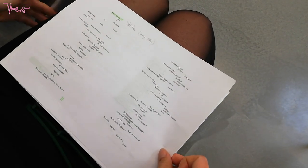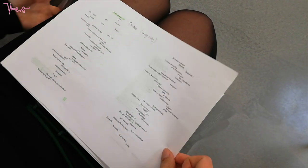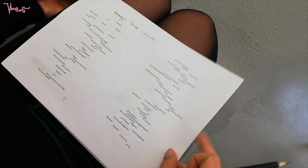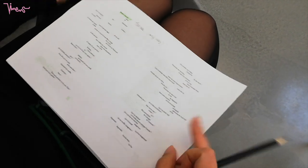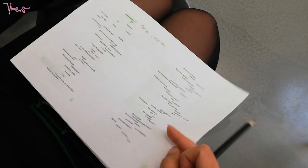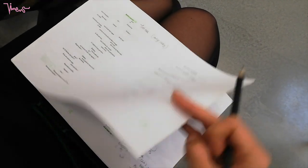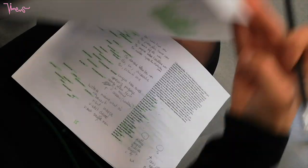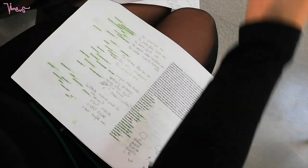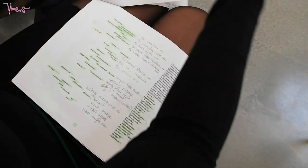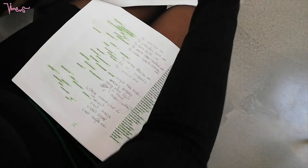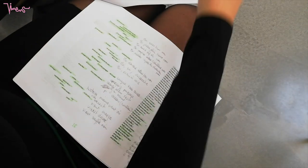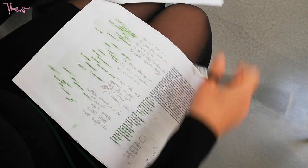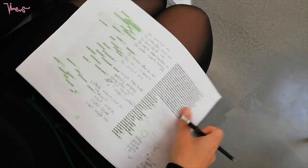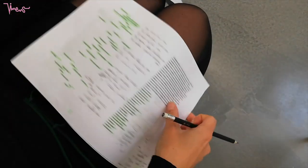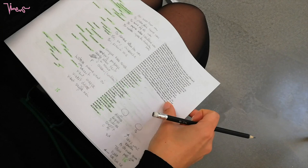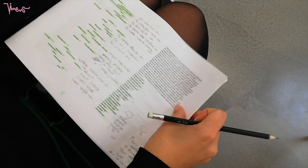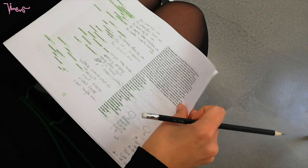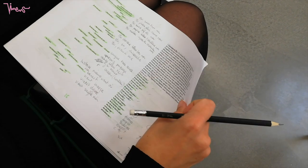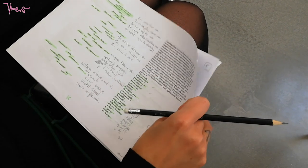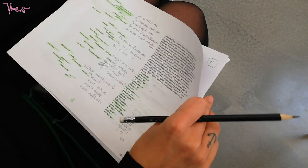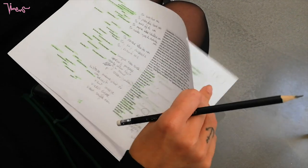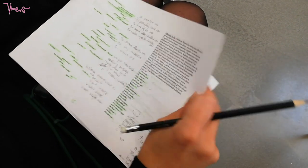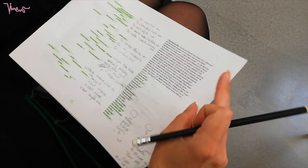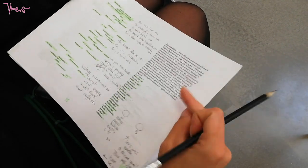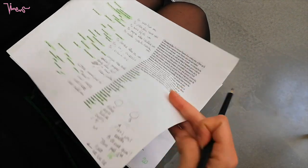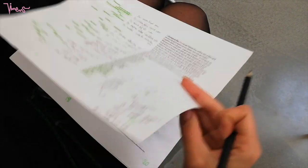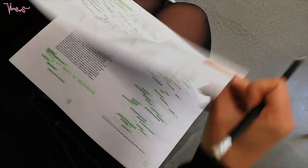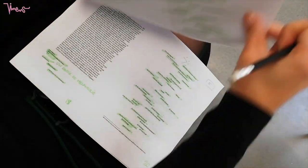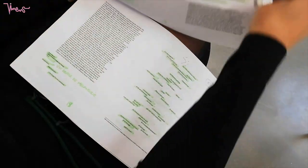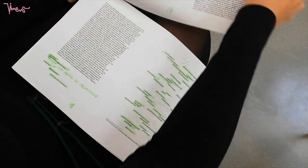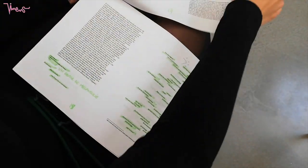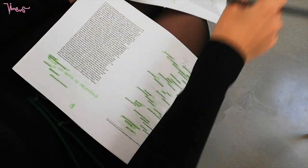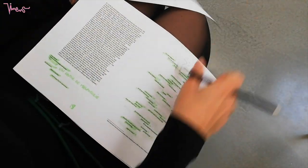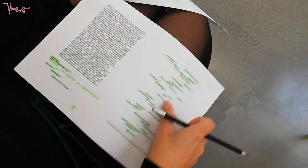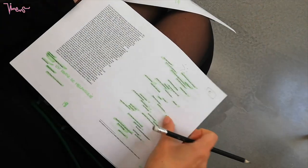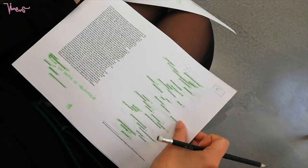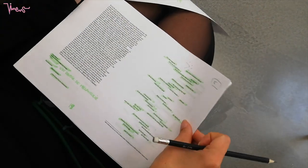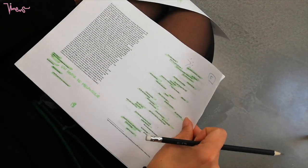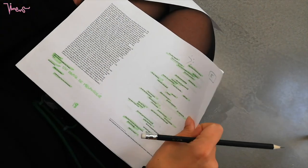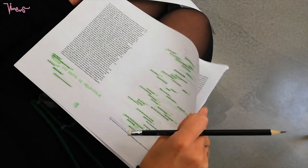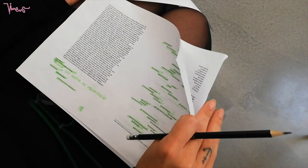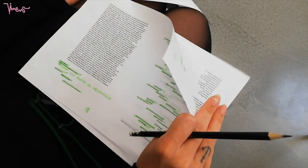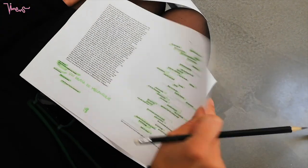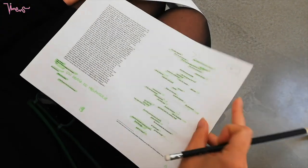(Elodia) Yes, that's it. (Eve) When you told me about your page... I was there. (Elodia) Yes, but you see for example, at the end, you have 2 minutes. (Eve) Yeah that's a big thing.